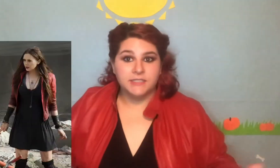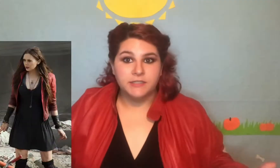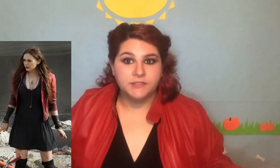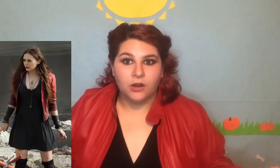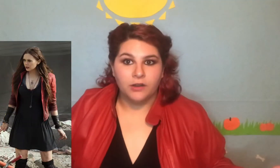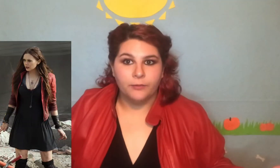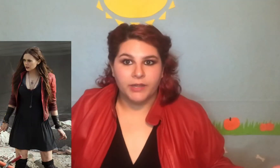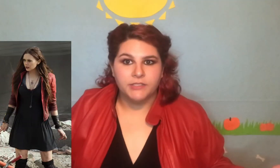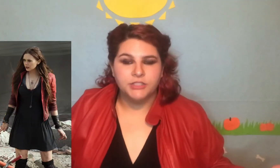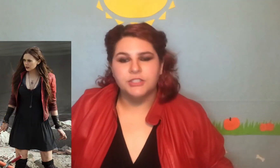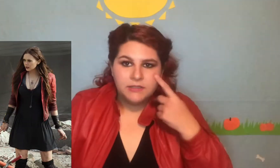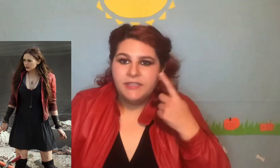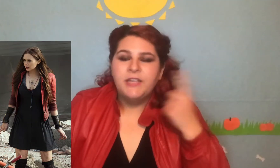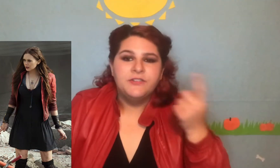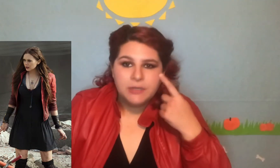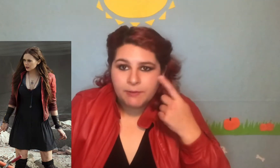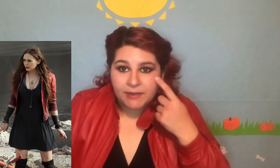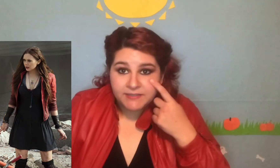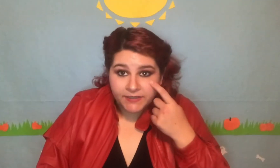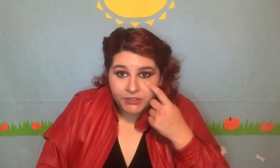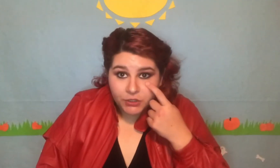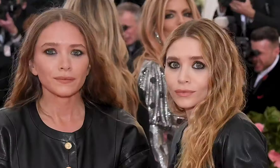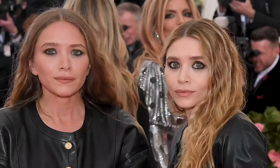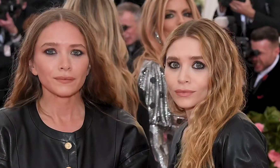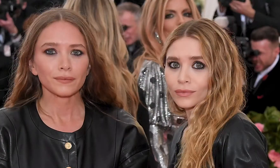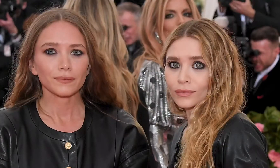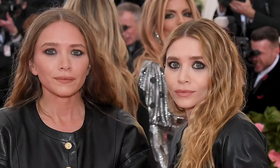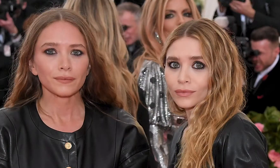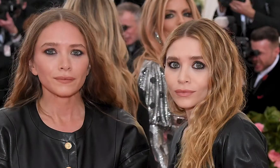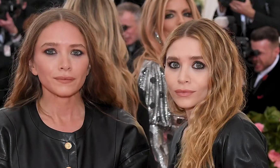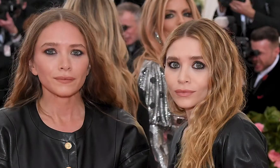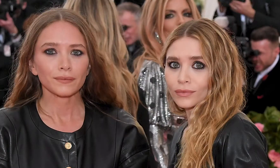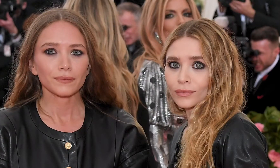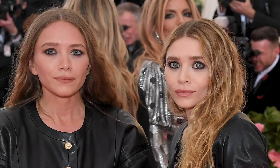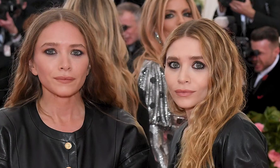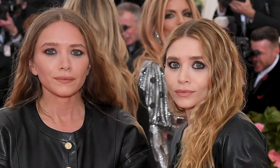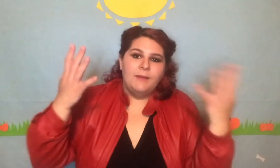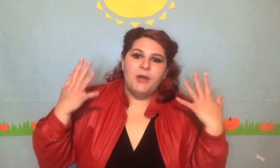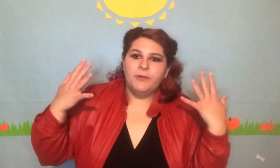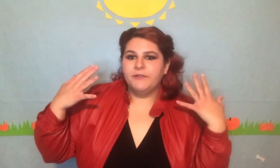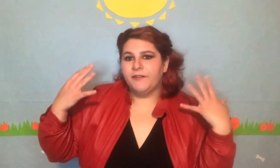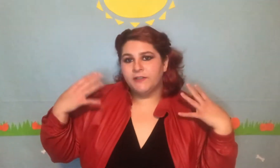the Scarlet Witch. Can't you tell by my signature Olsen under eyeliner. I'm not wearing fingerless